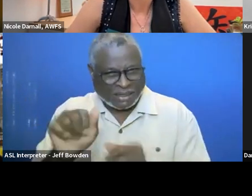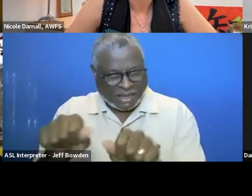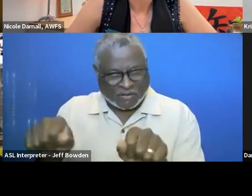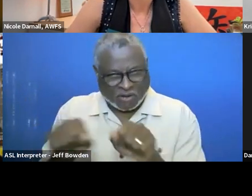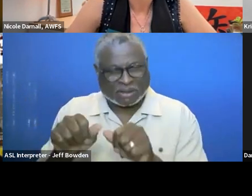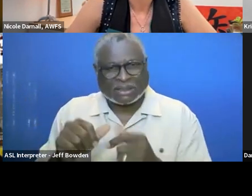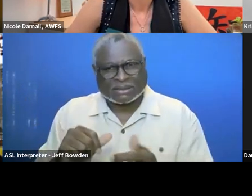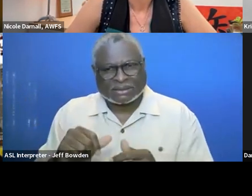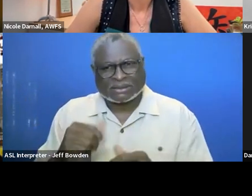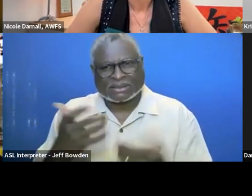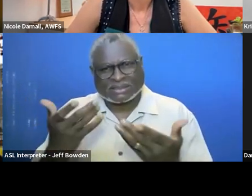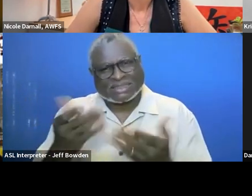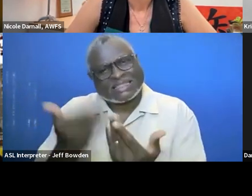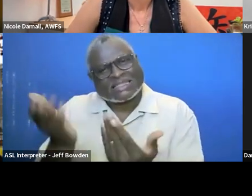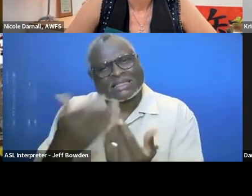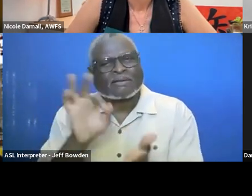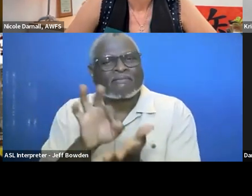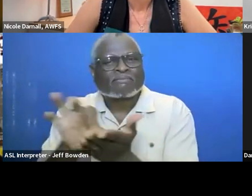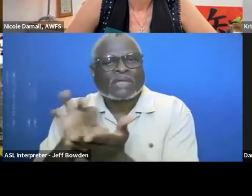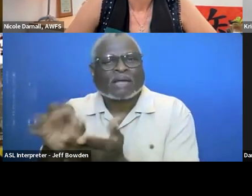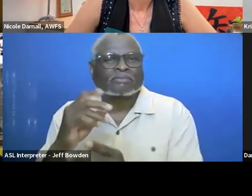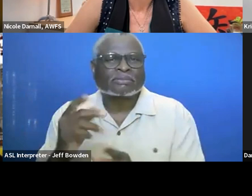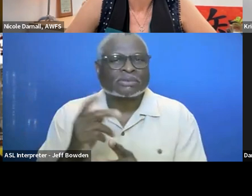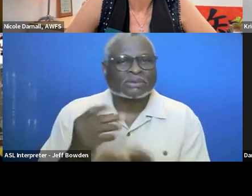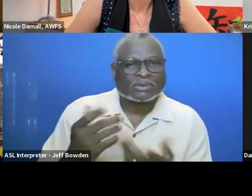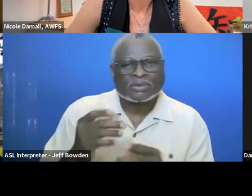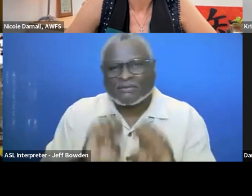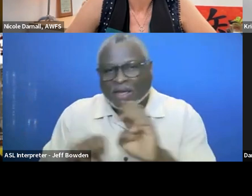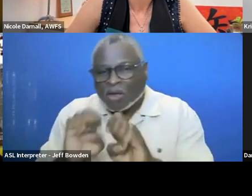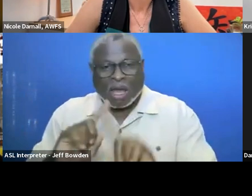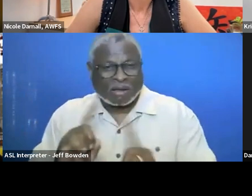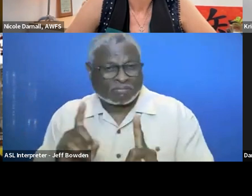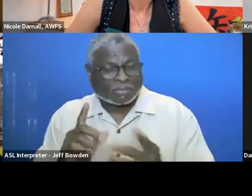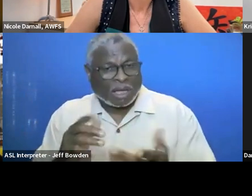It is easier to count the numbers and so forth.